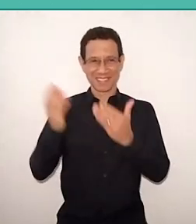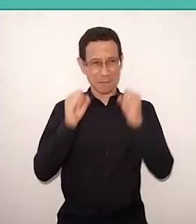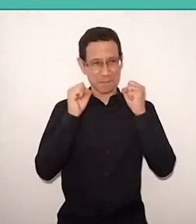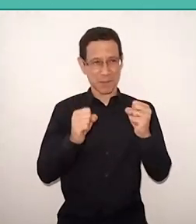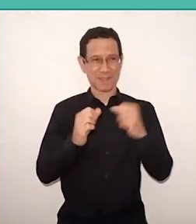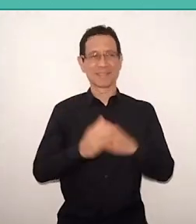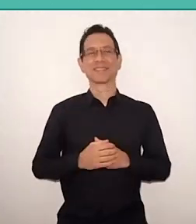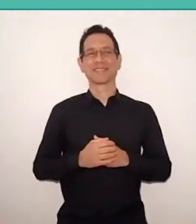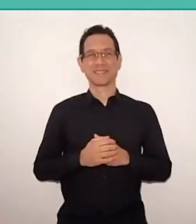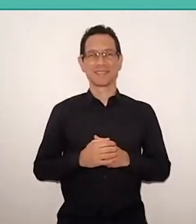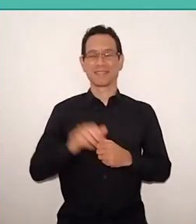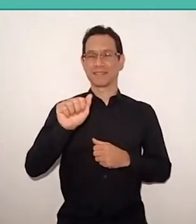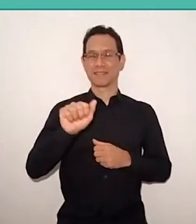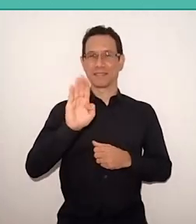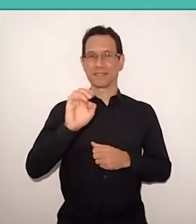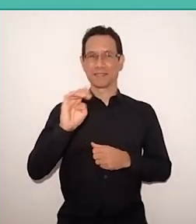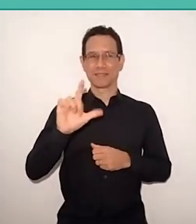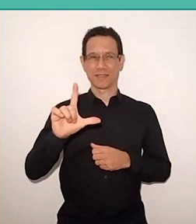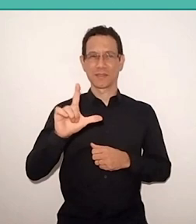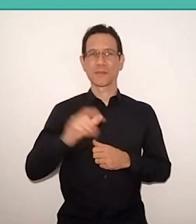Abdeljalil Akkari.